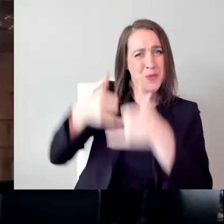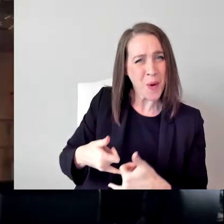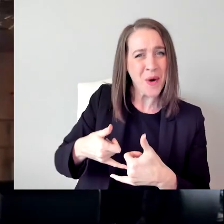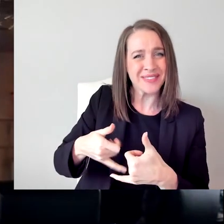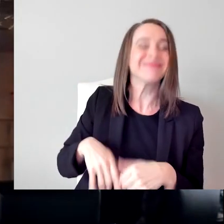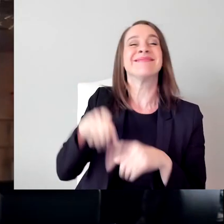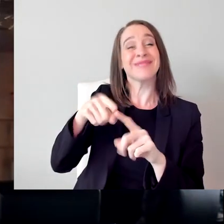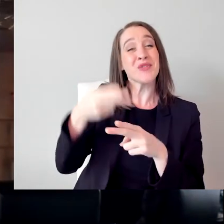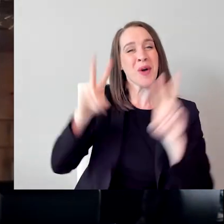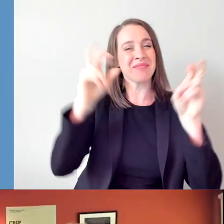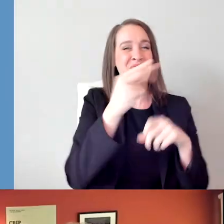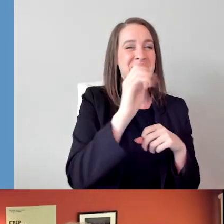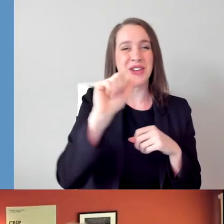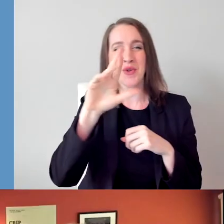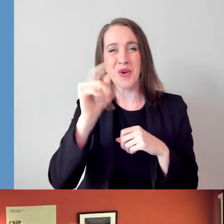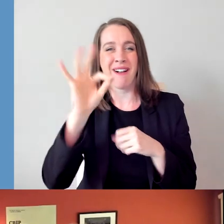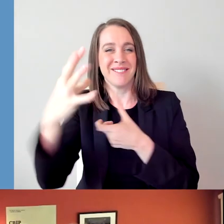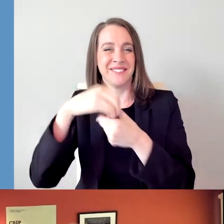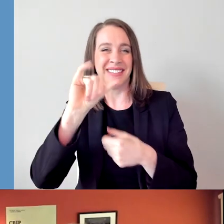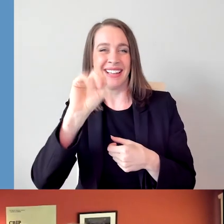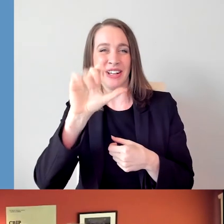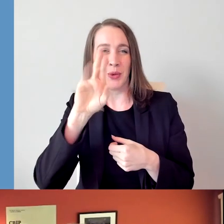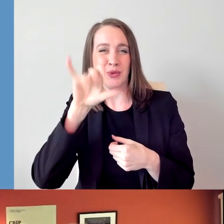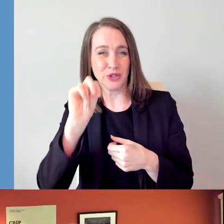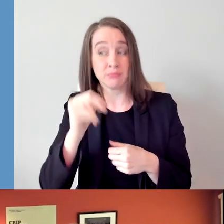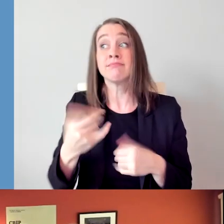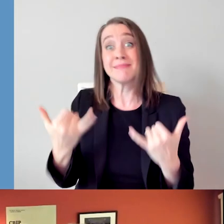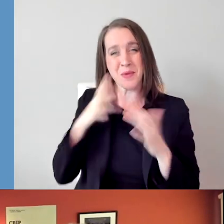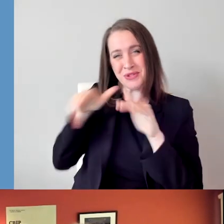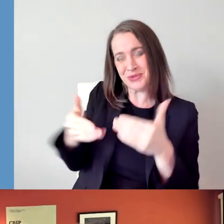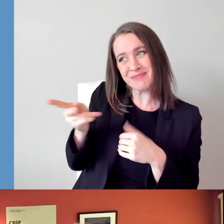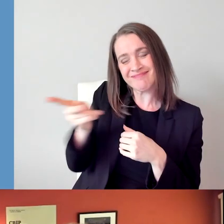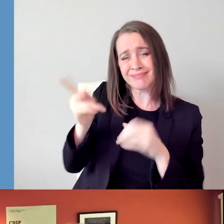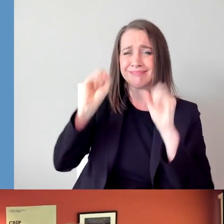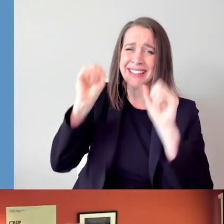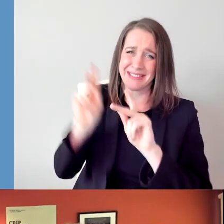the Art of Inclusion. And now let me introduce two good friends and remarkable people.